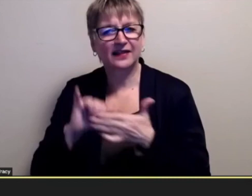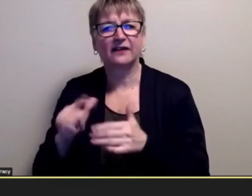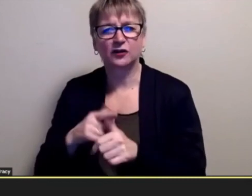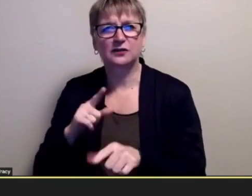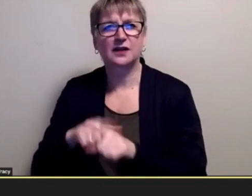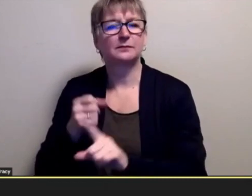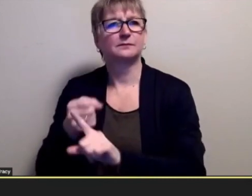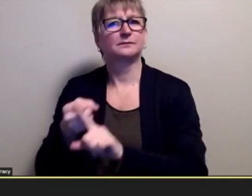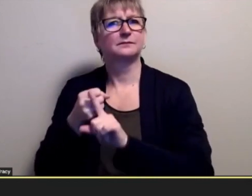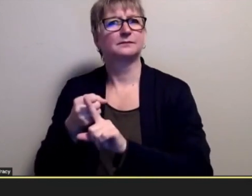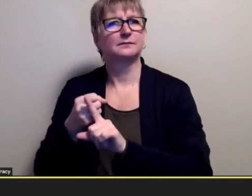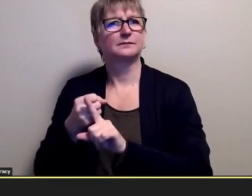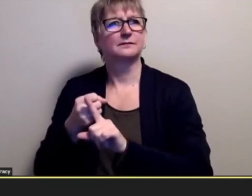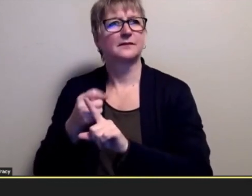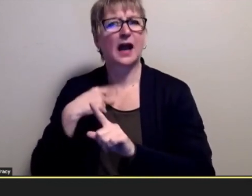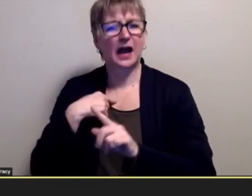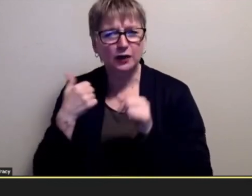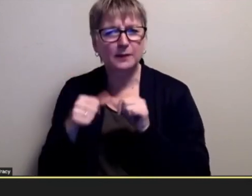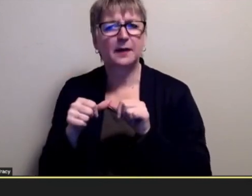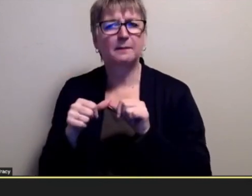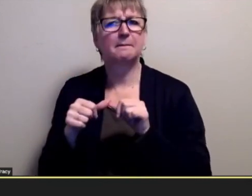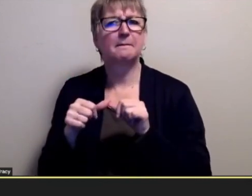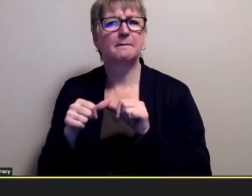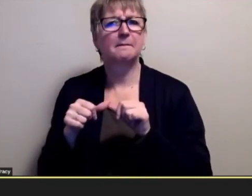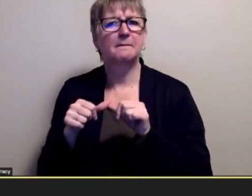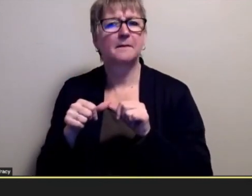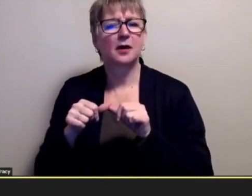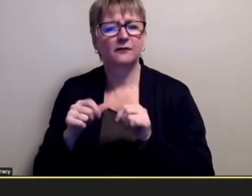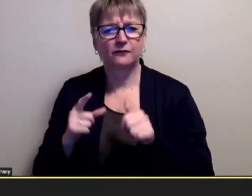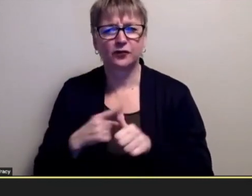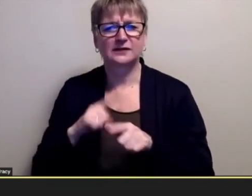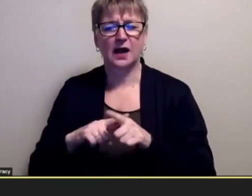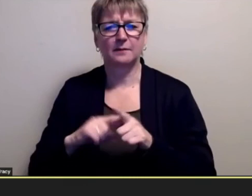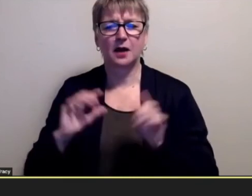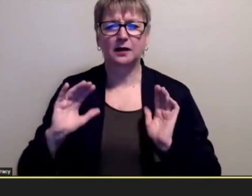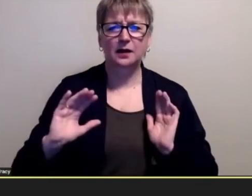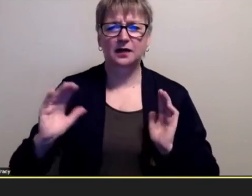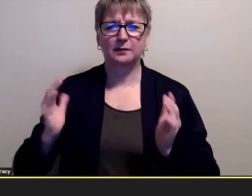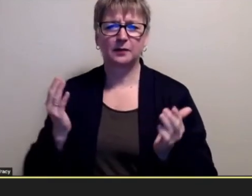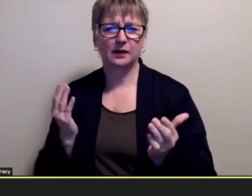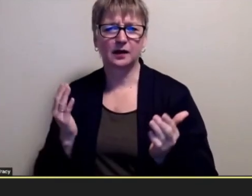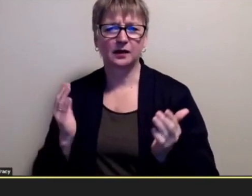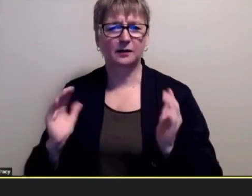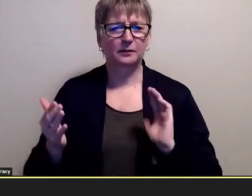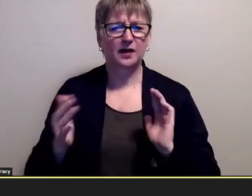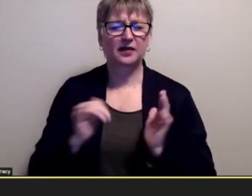that was the first time i could remember me making comparison to you know something that i learned from high school